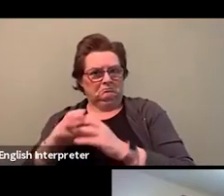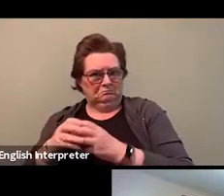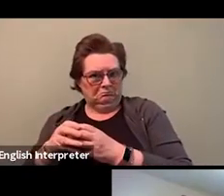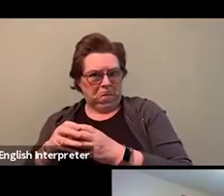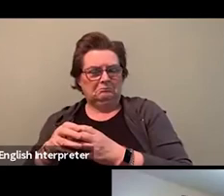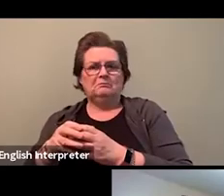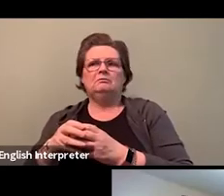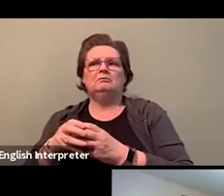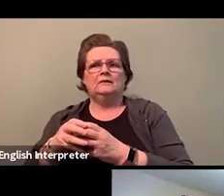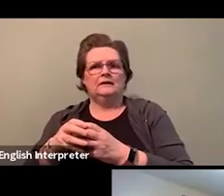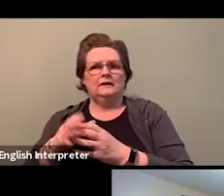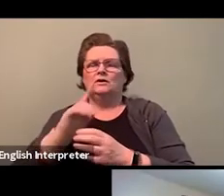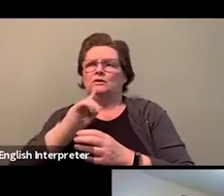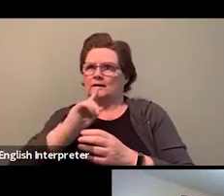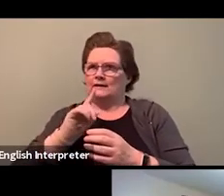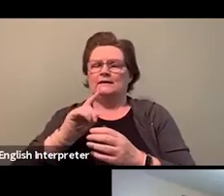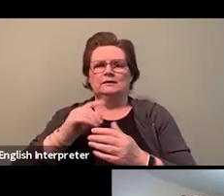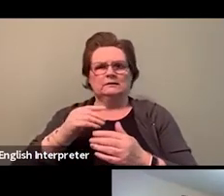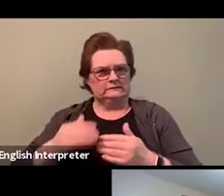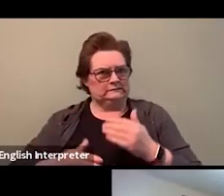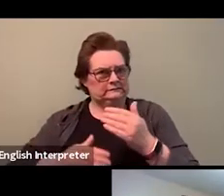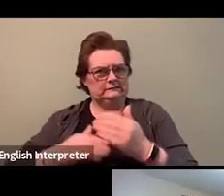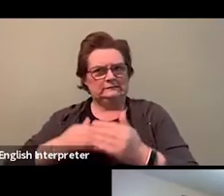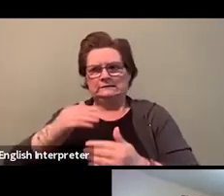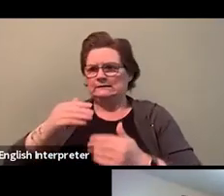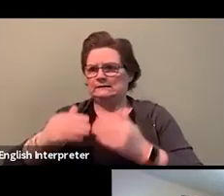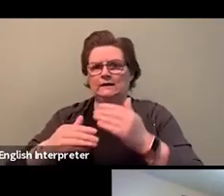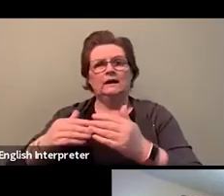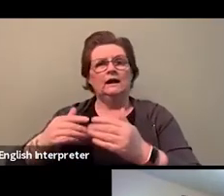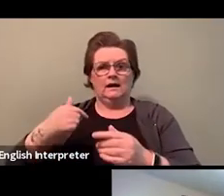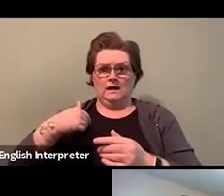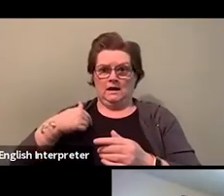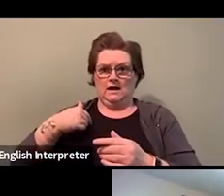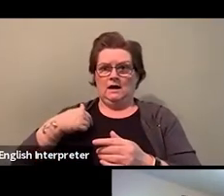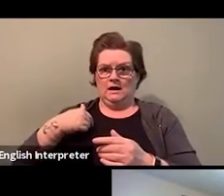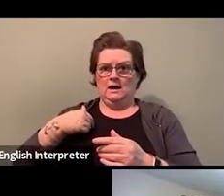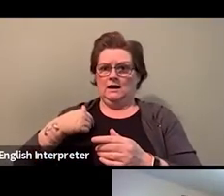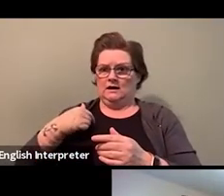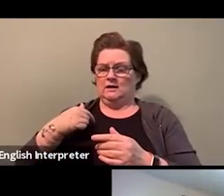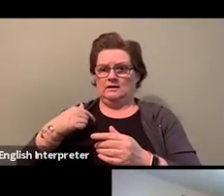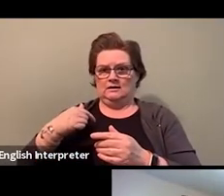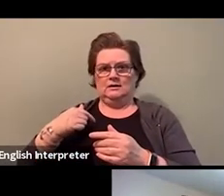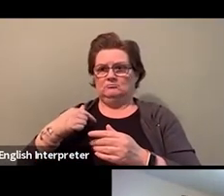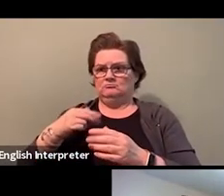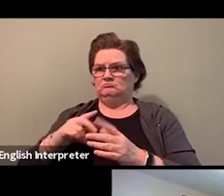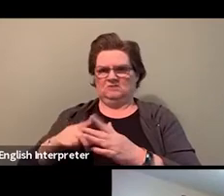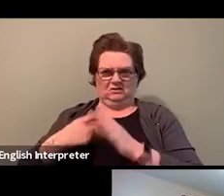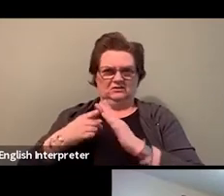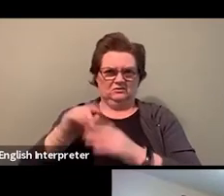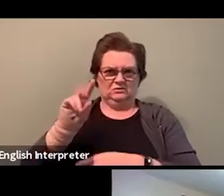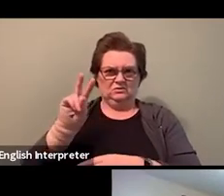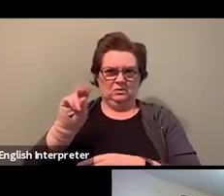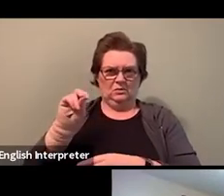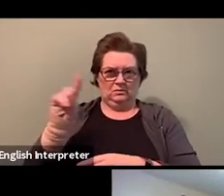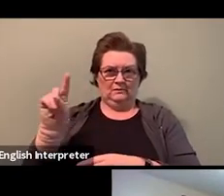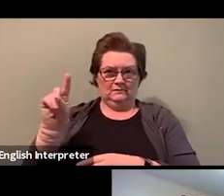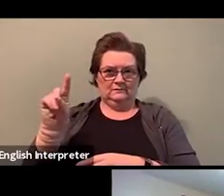In the early 2000s, when I first came on, it was stark and obvious, but nobody said anything. And so as chief steward in the meetings